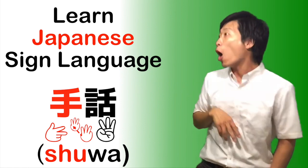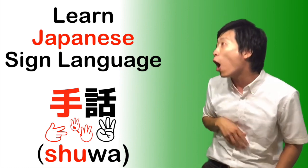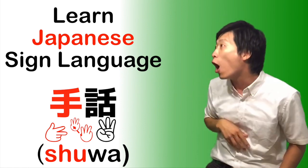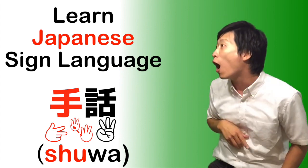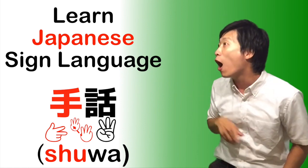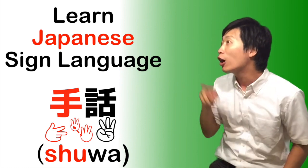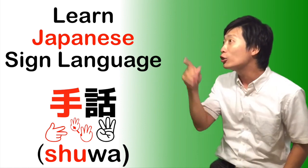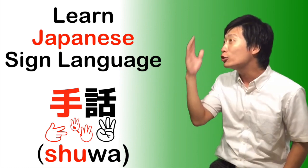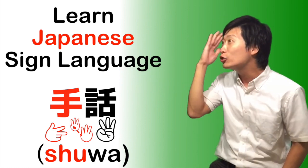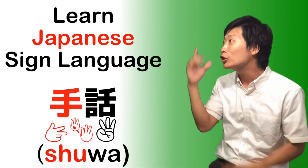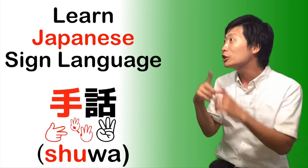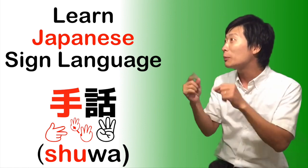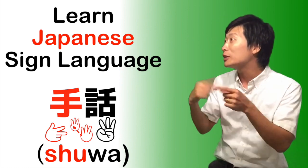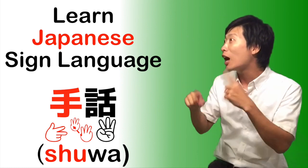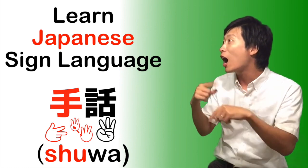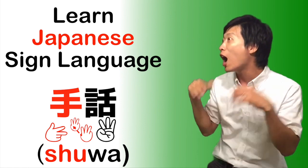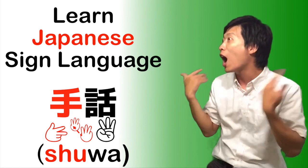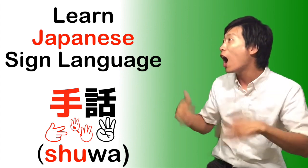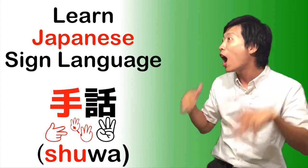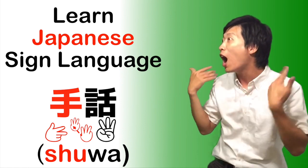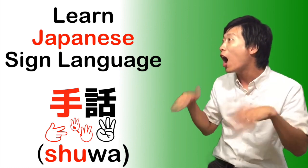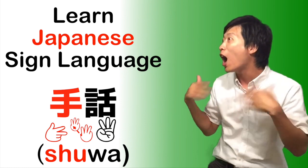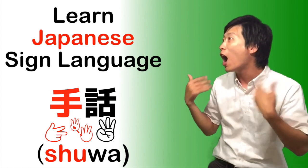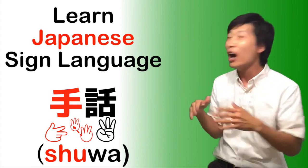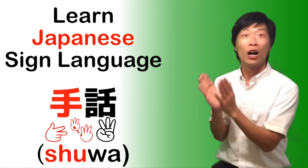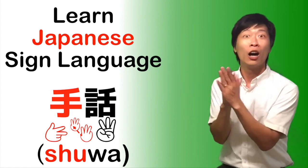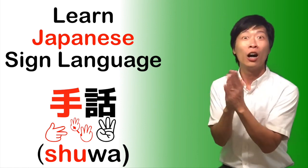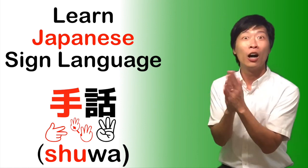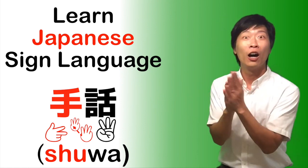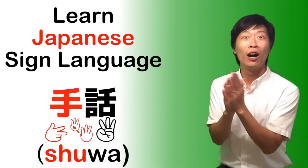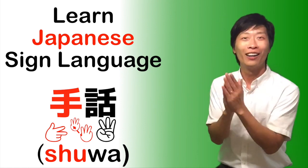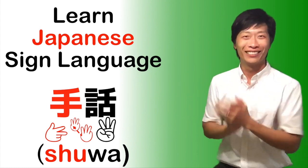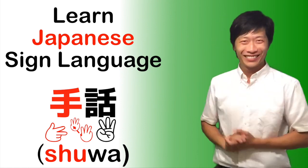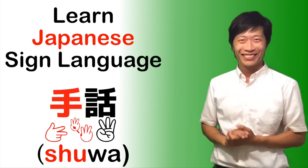People will be impressed with your JSL skills.